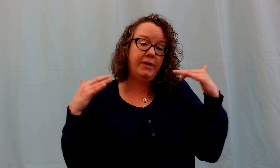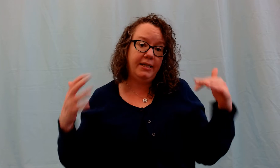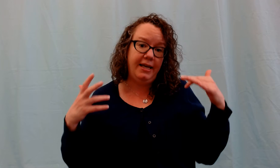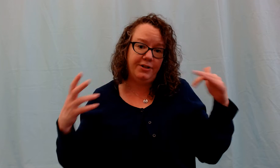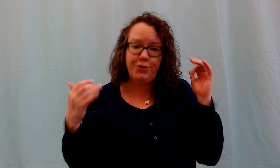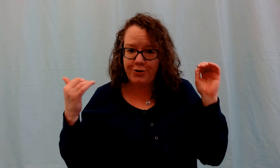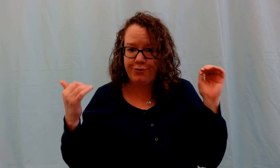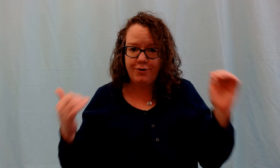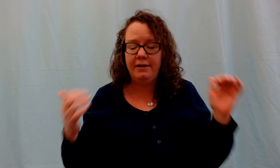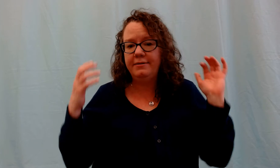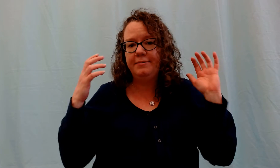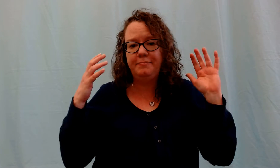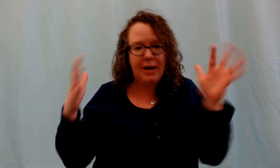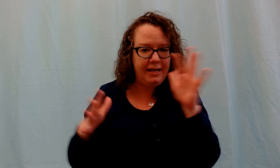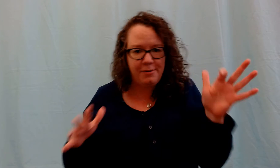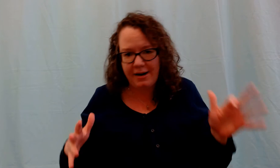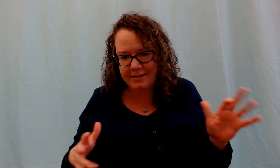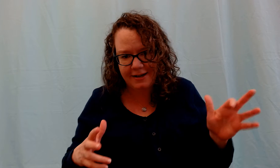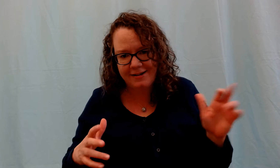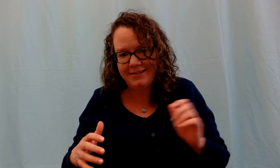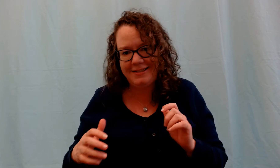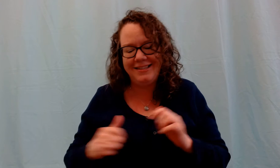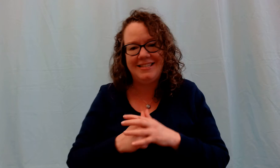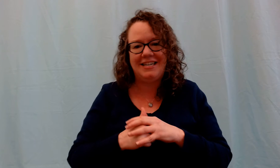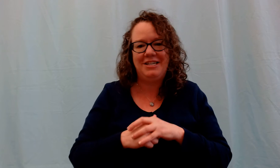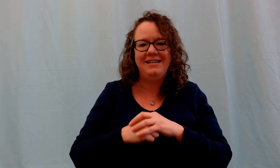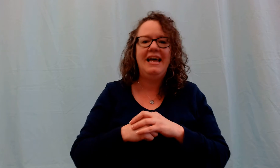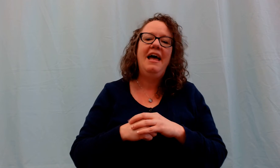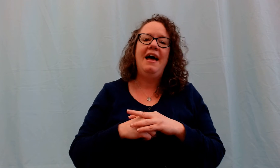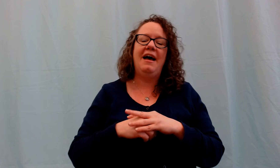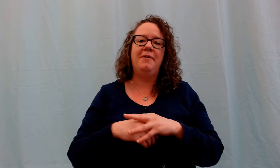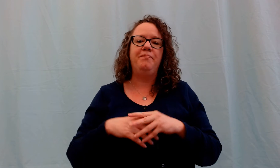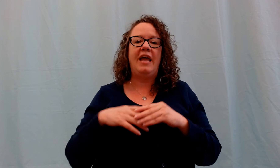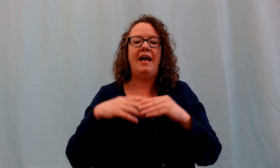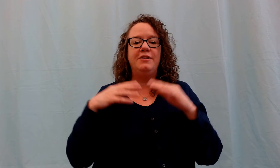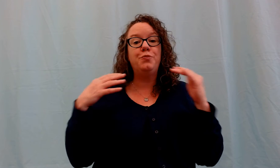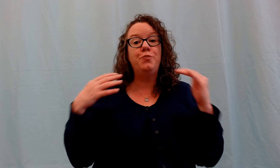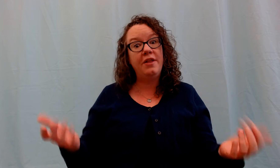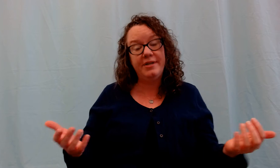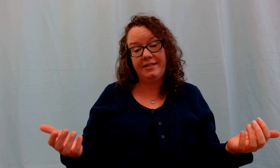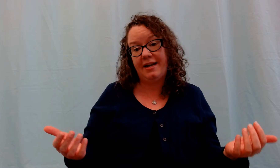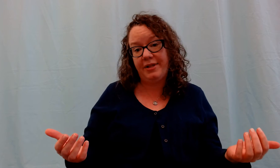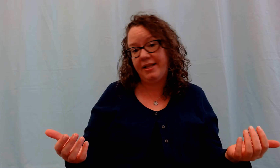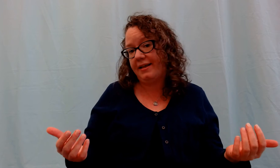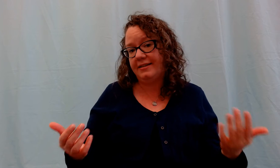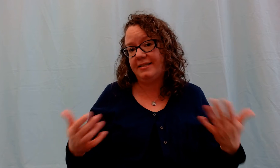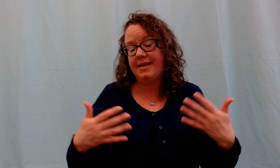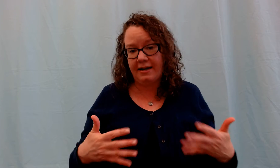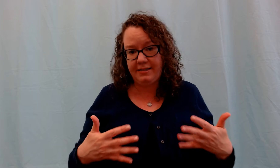really into body awareness songs this session. And one of the reasons I really like this next